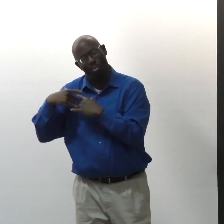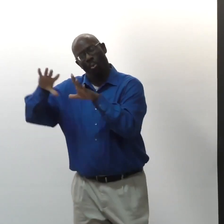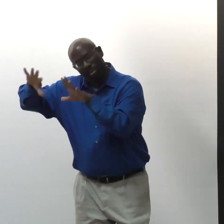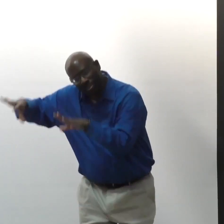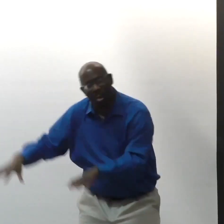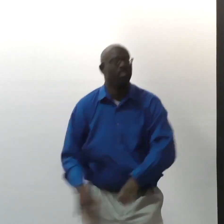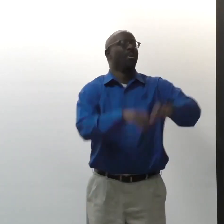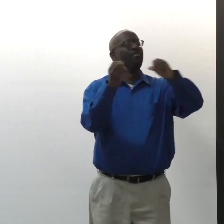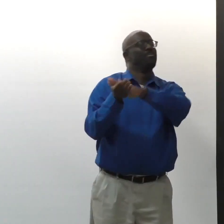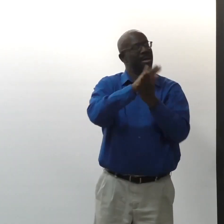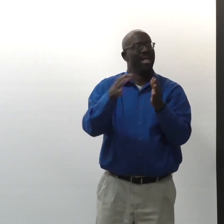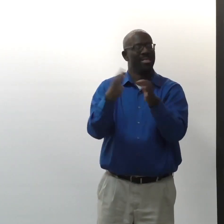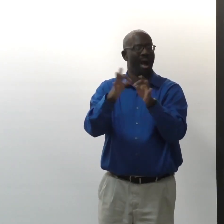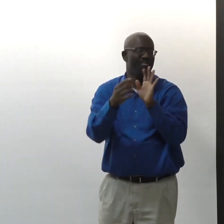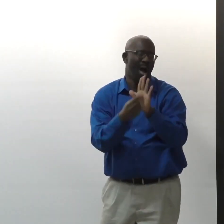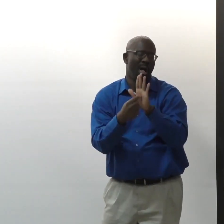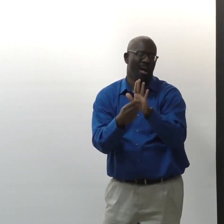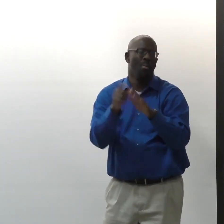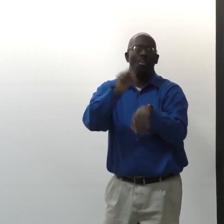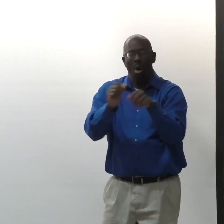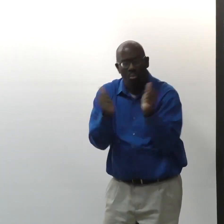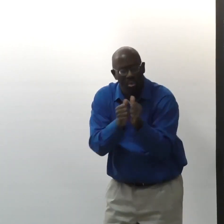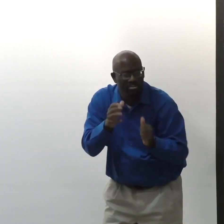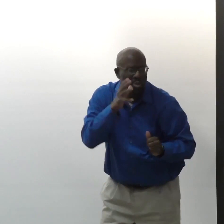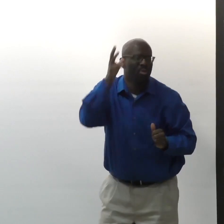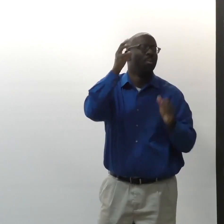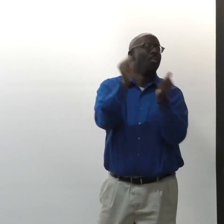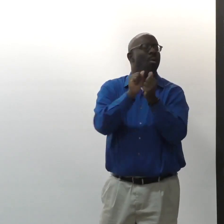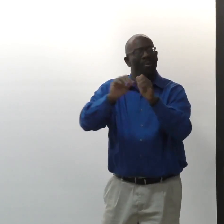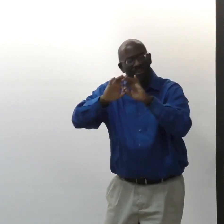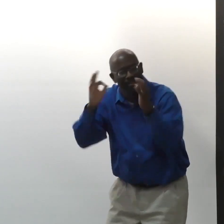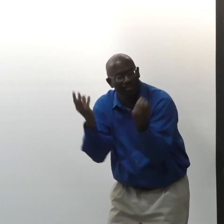The Black deaf community is responsible to become a language model and work with parents